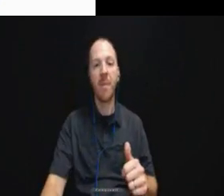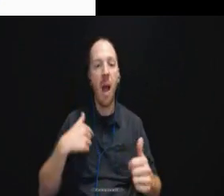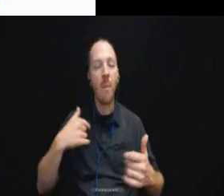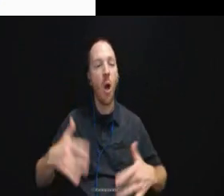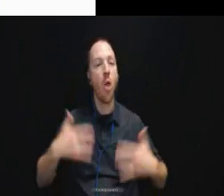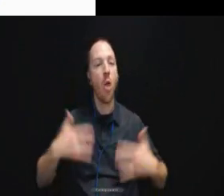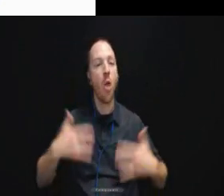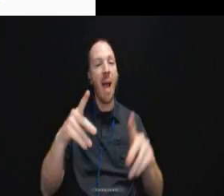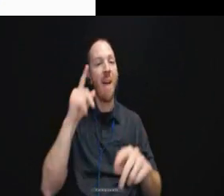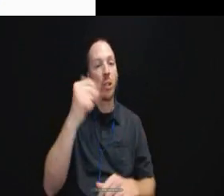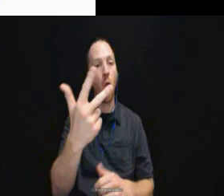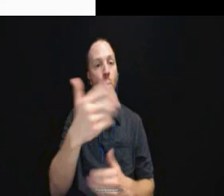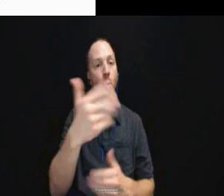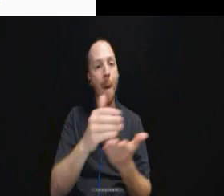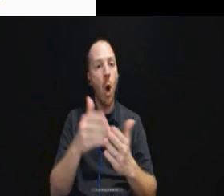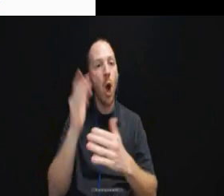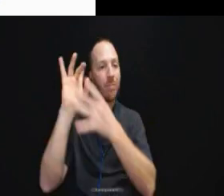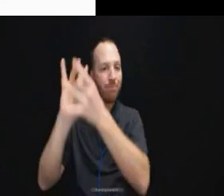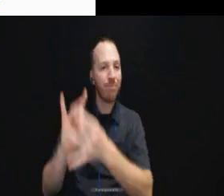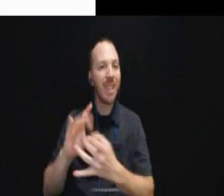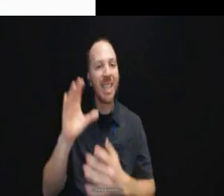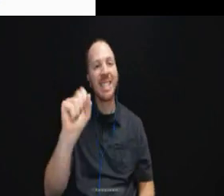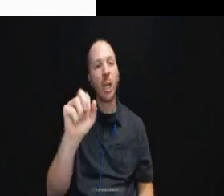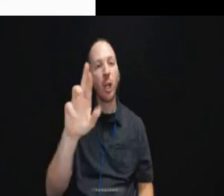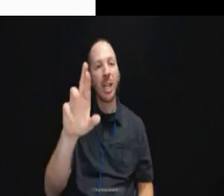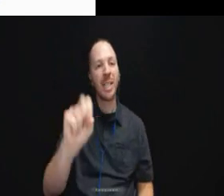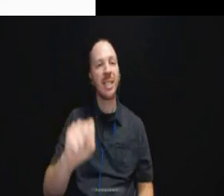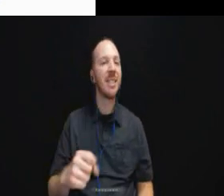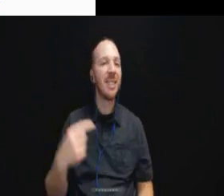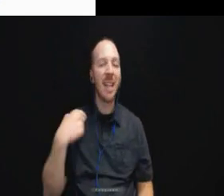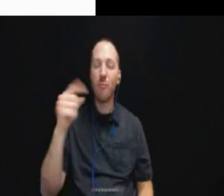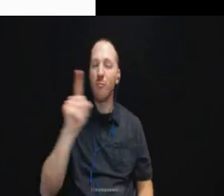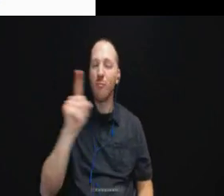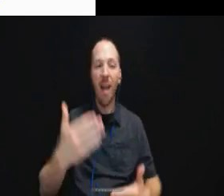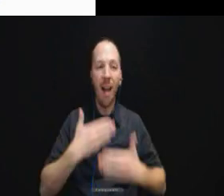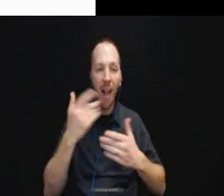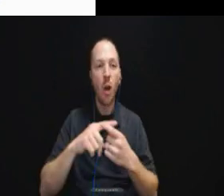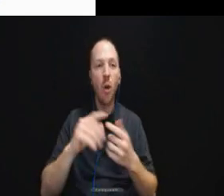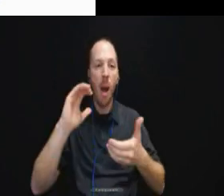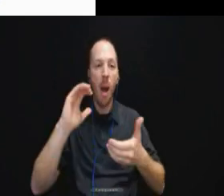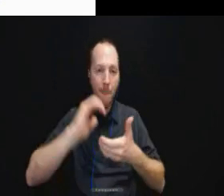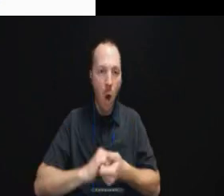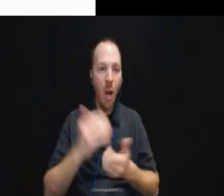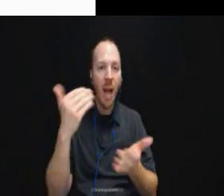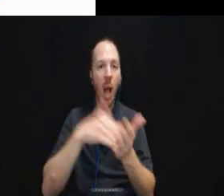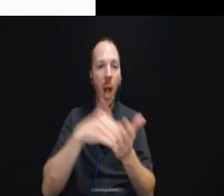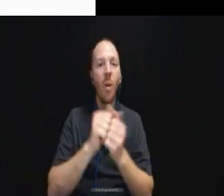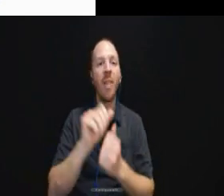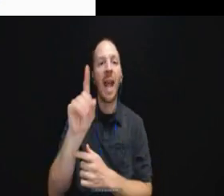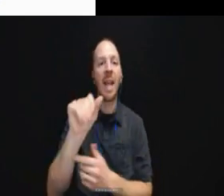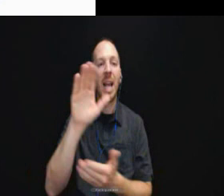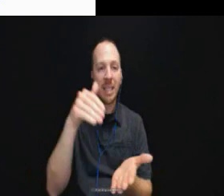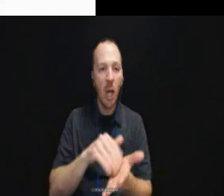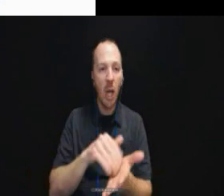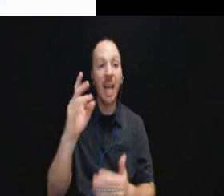And really so glad to be partnering with the ADA center. As Caleb mentioned I did work there before going to law school.